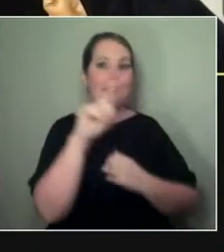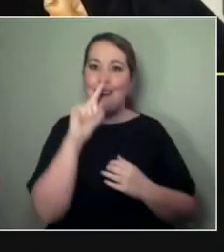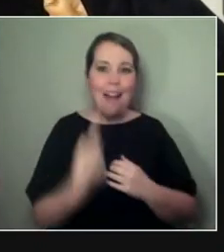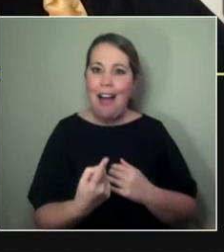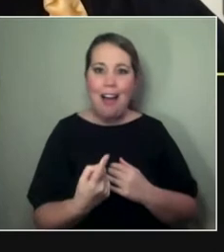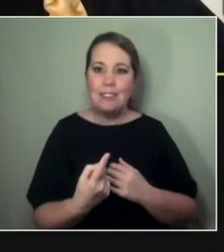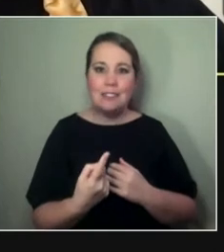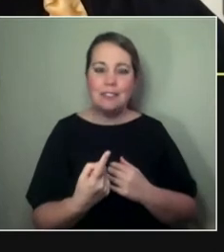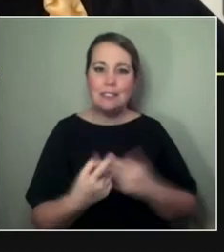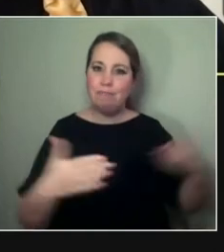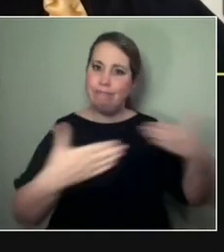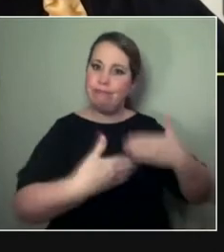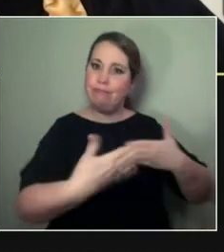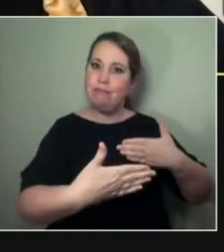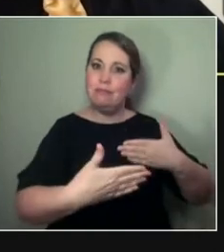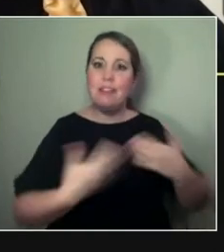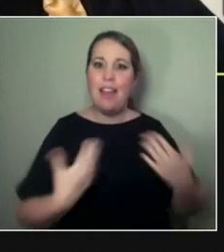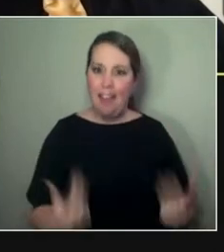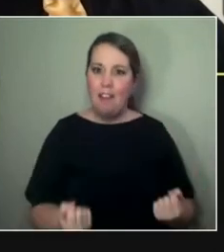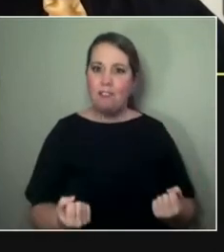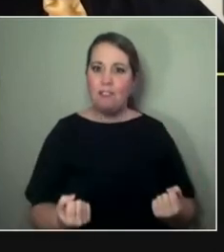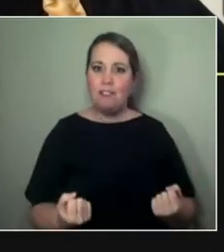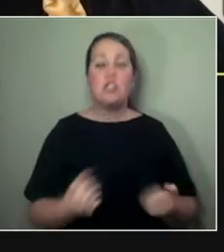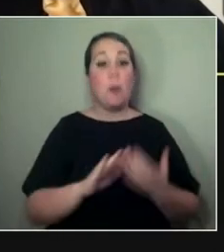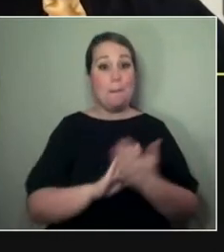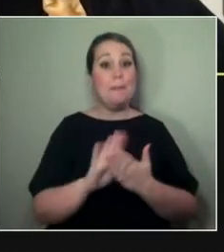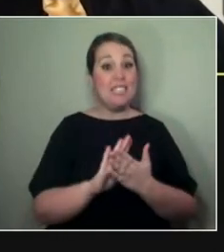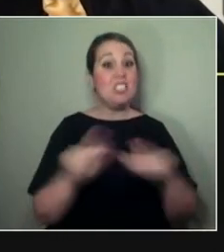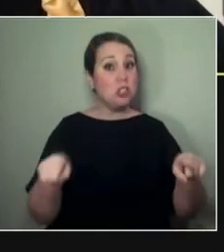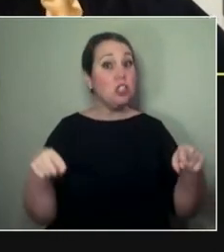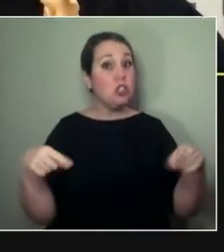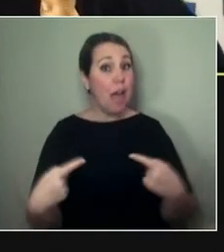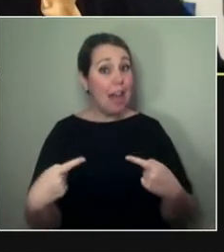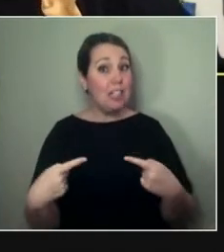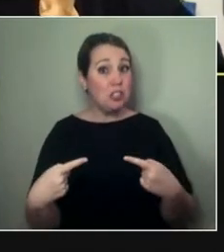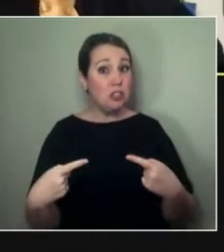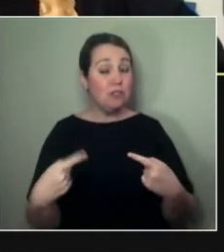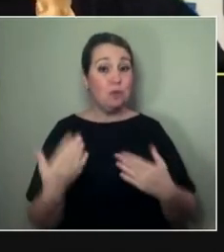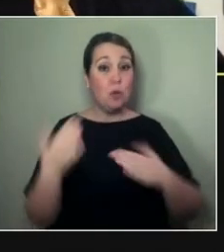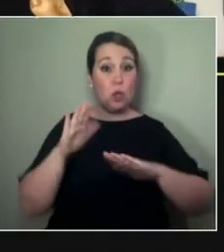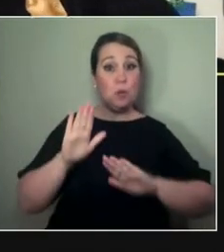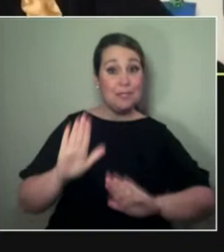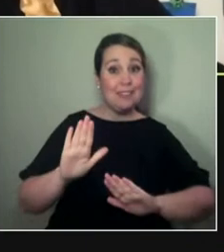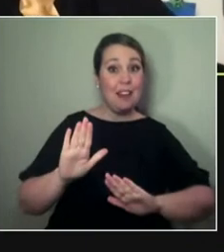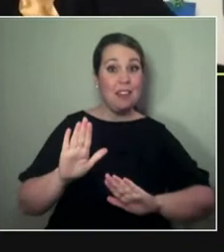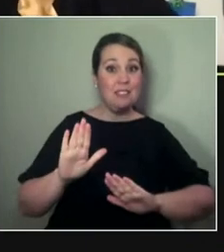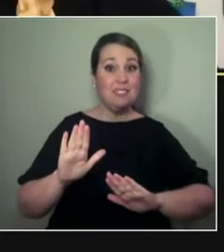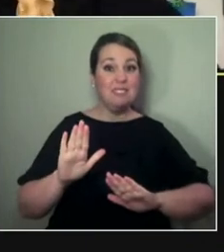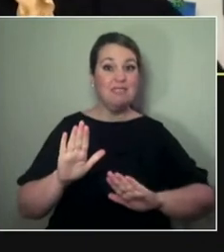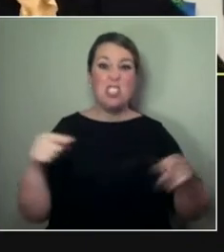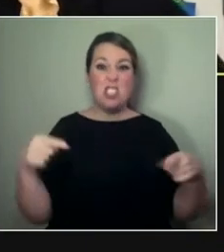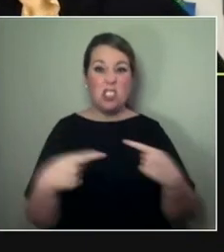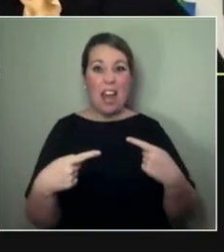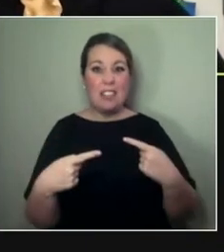which, I think, does make it a challenge, in terms of understanding what is out there.